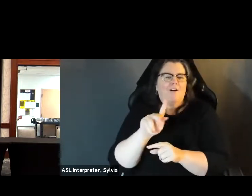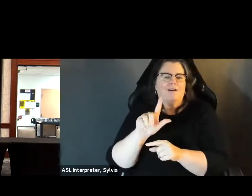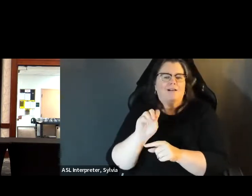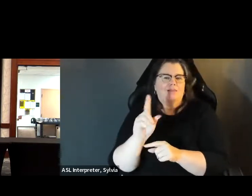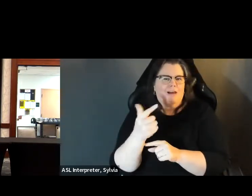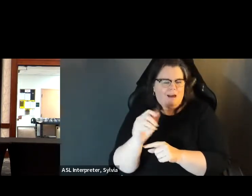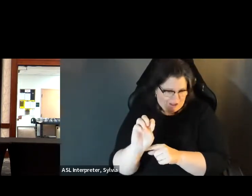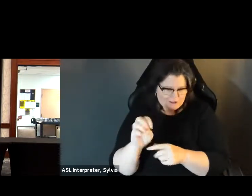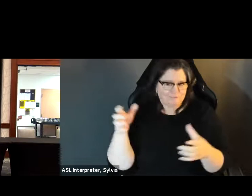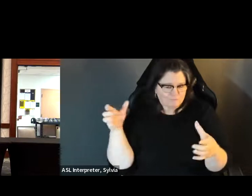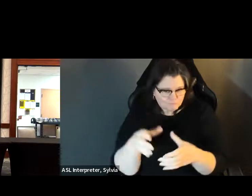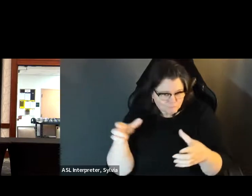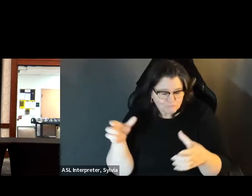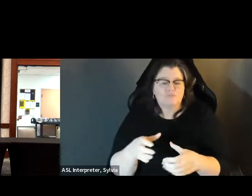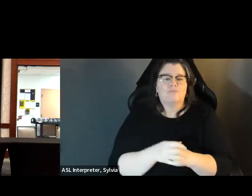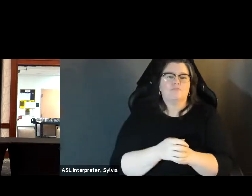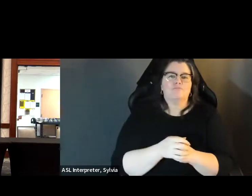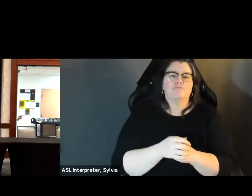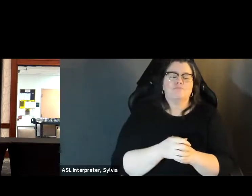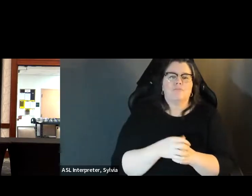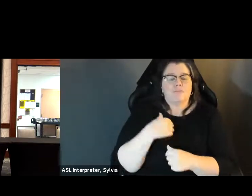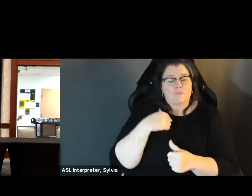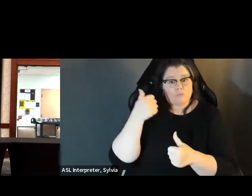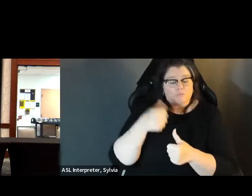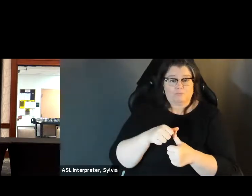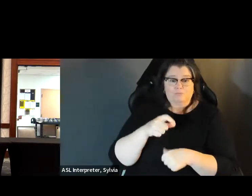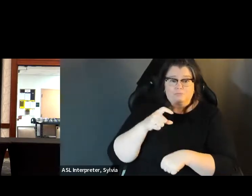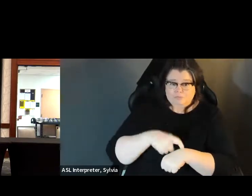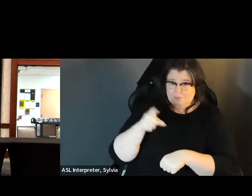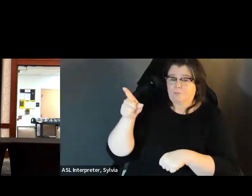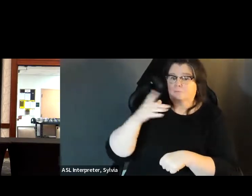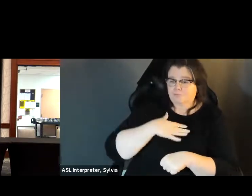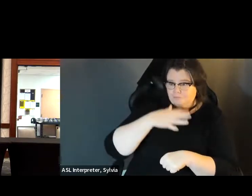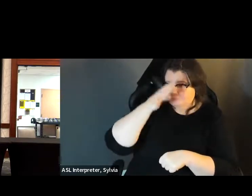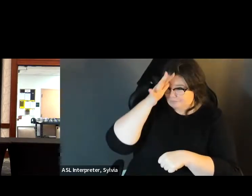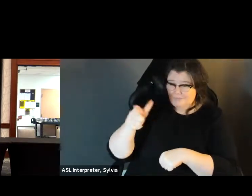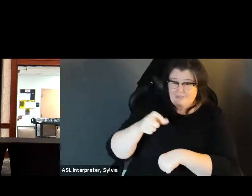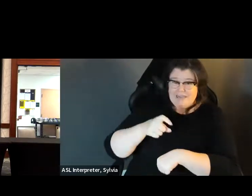grandfather. I spent many of my childhood Friday nights at